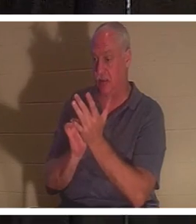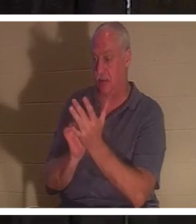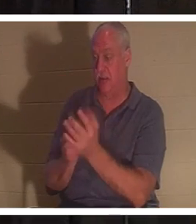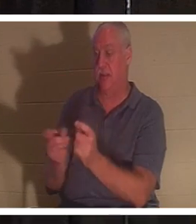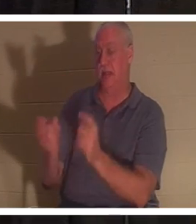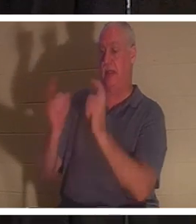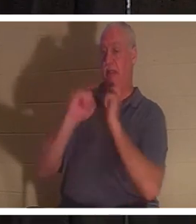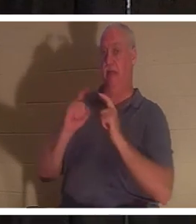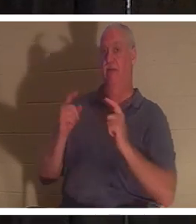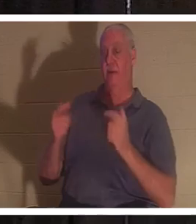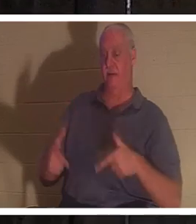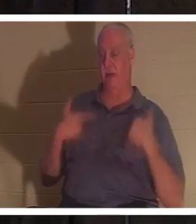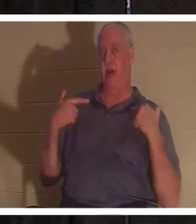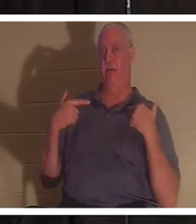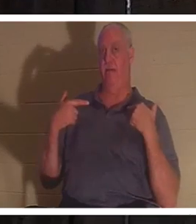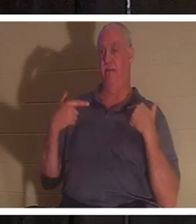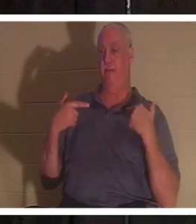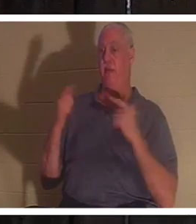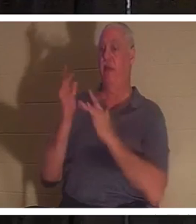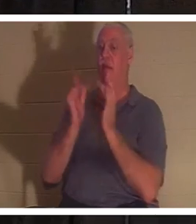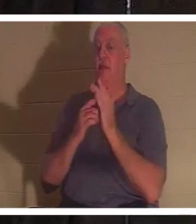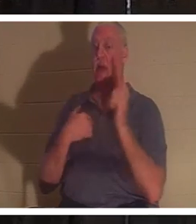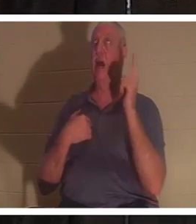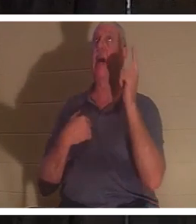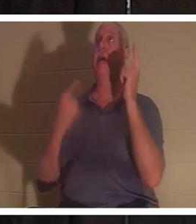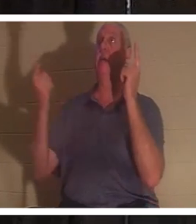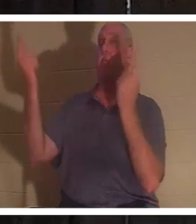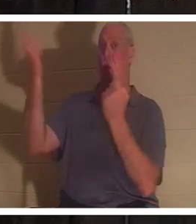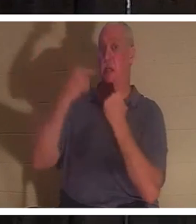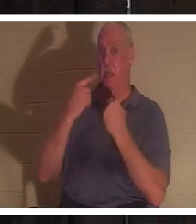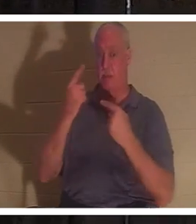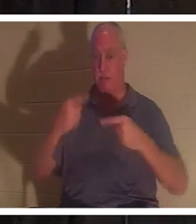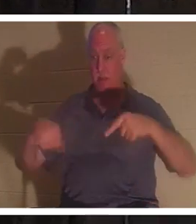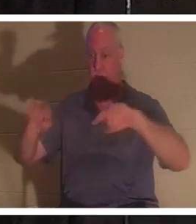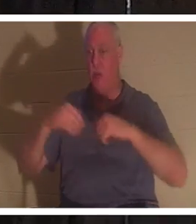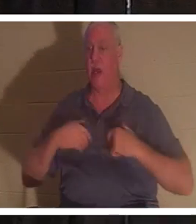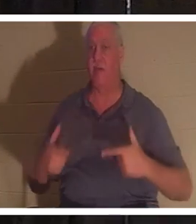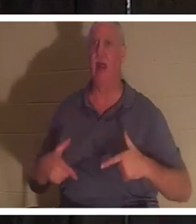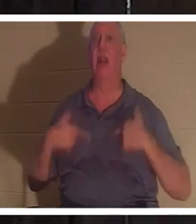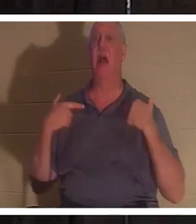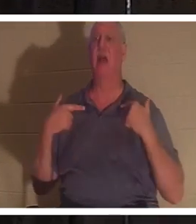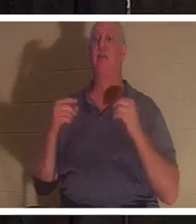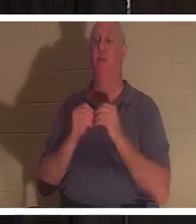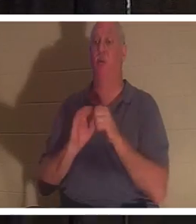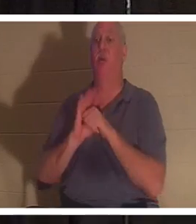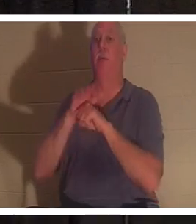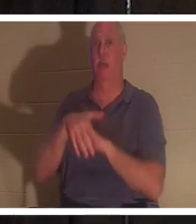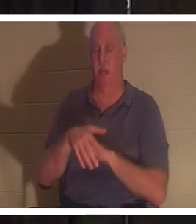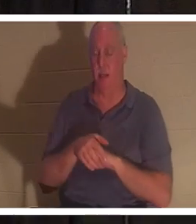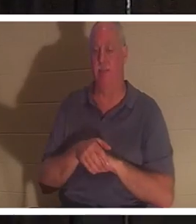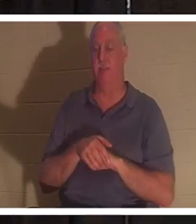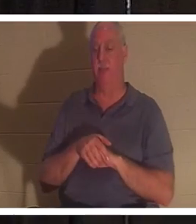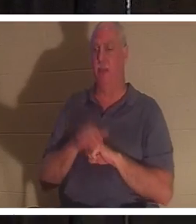Jesus said, "I have come that they might have life and life more abundant". Well, if He came to give